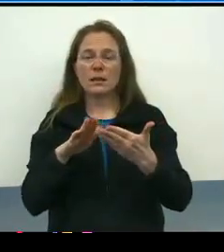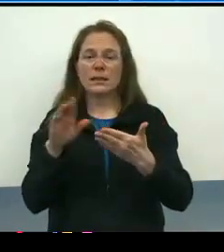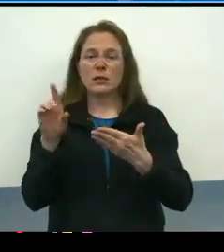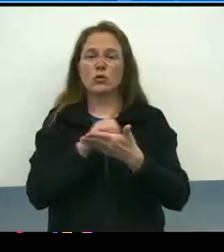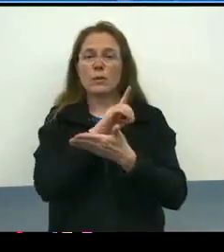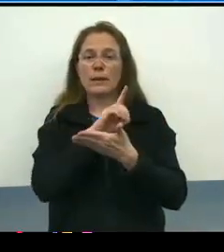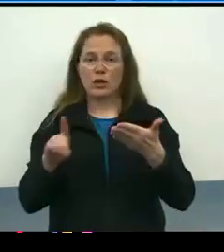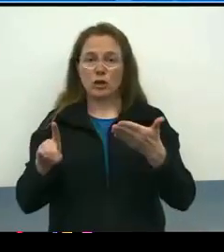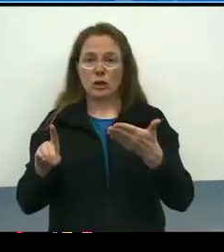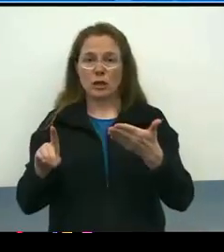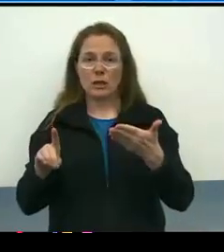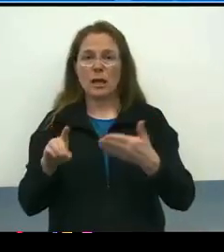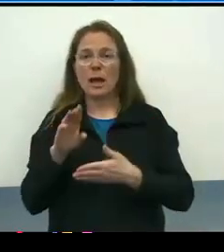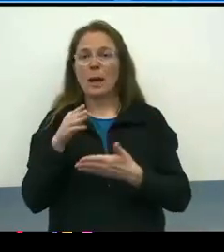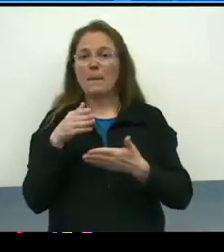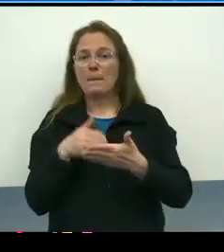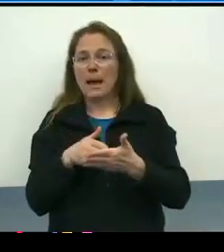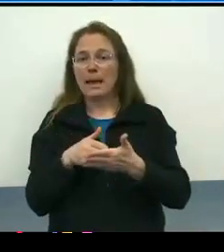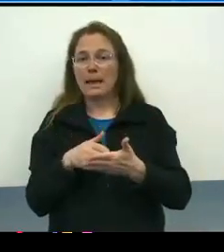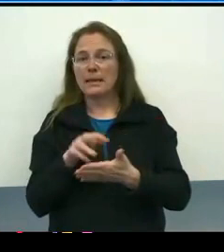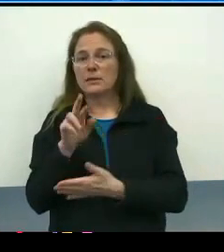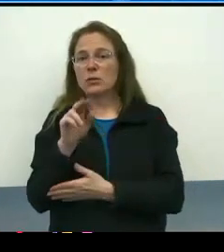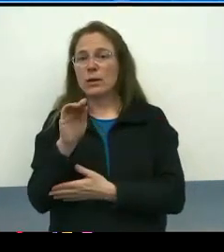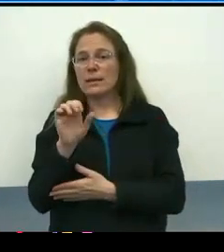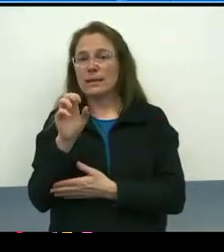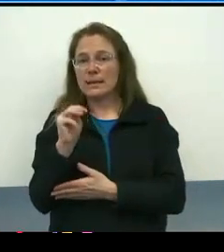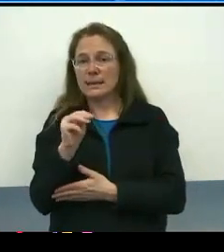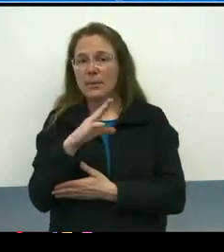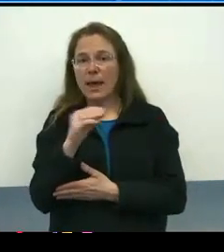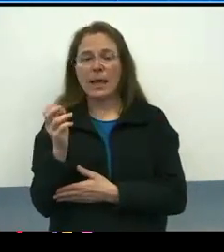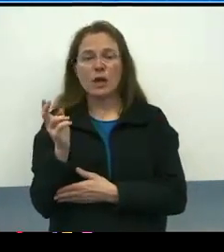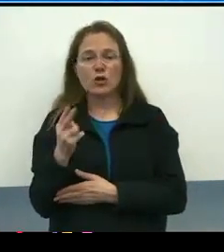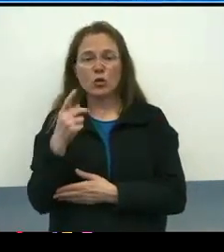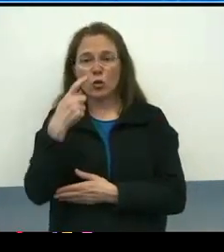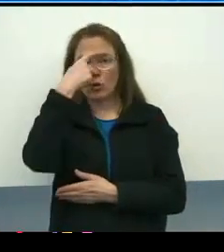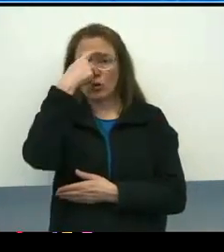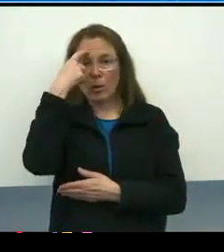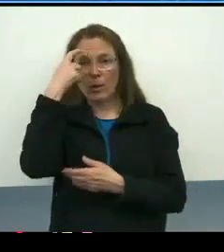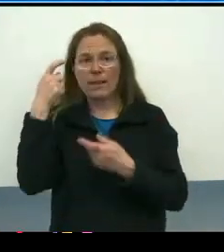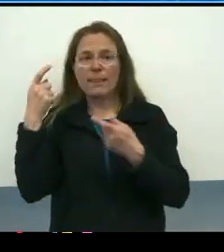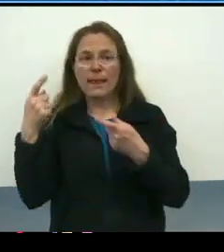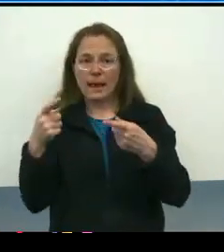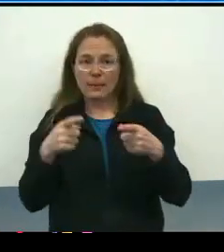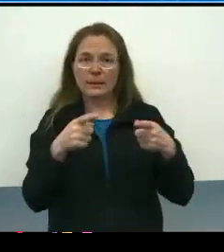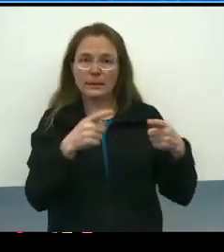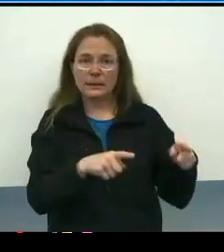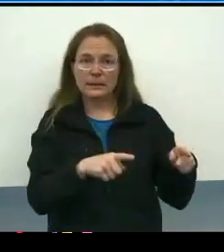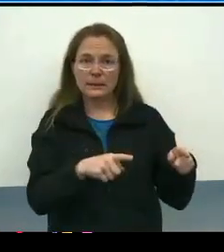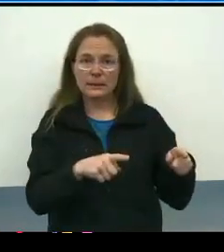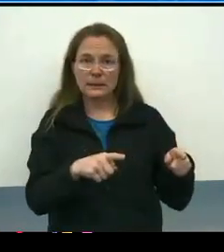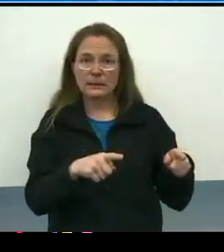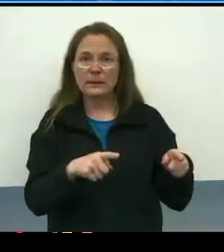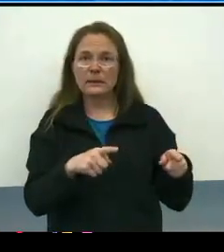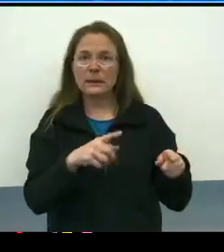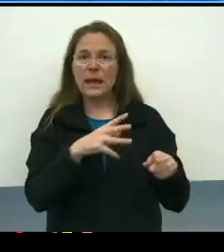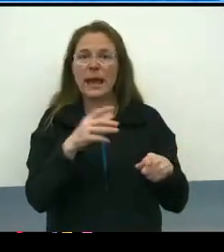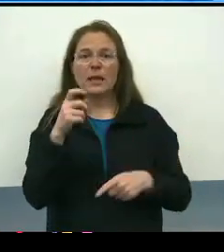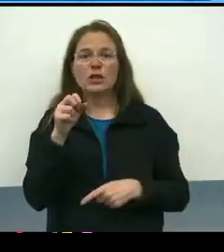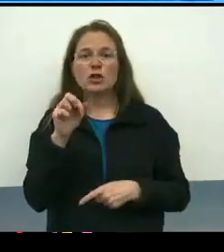implicit bias, racism, and historical trauma, which accounts for cultural, historical, and gender factors.